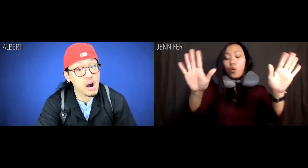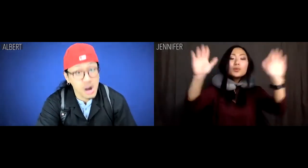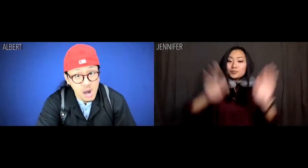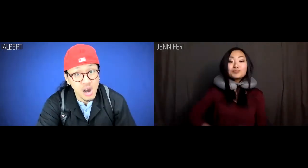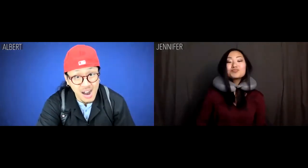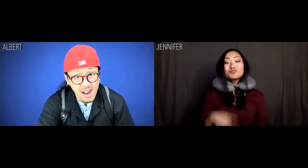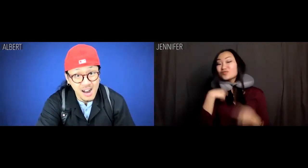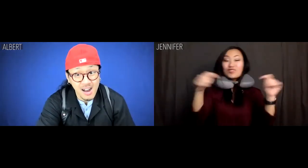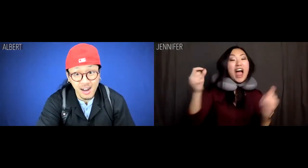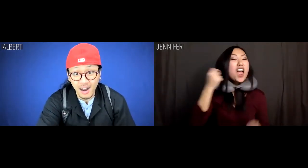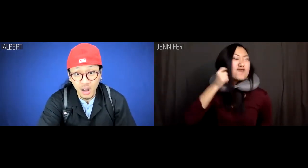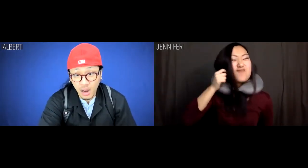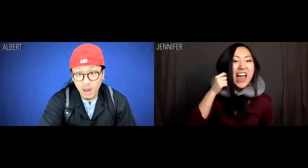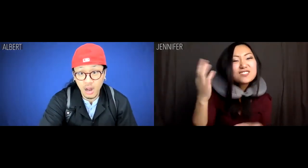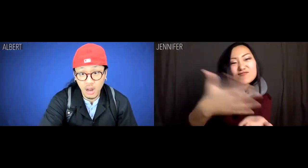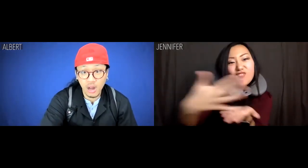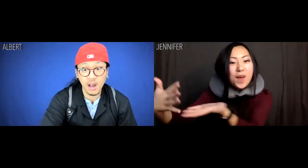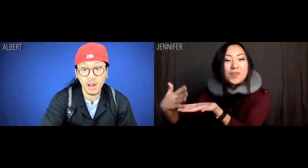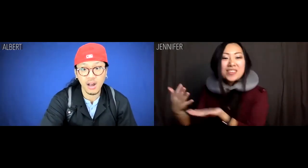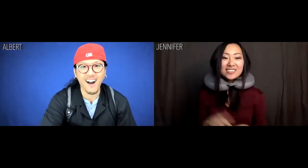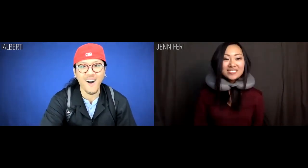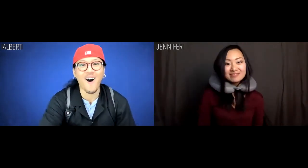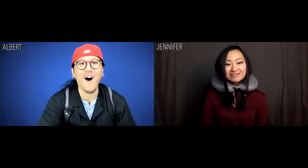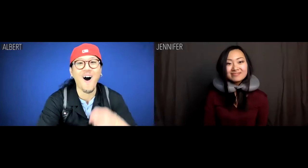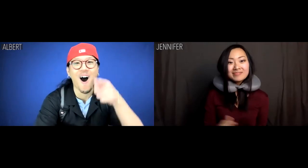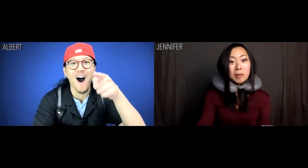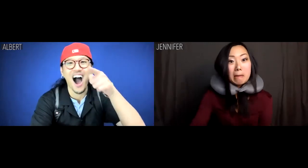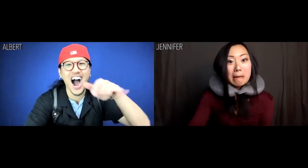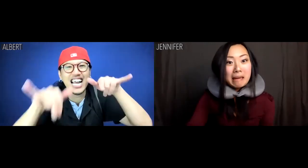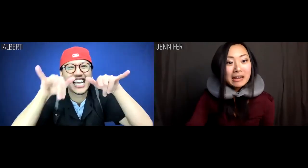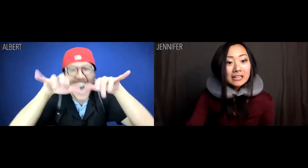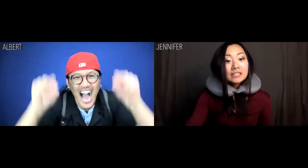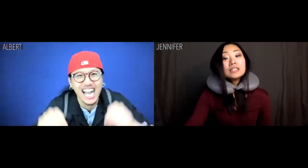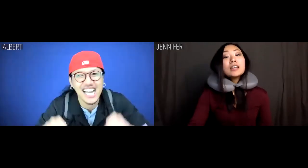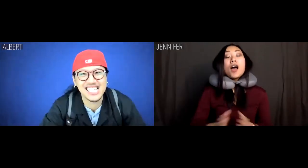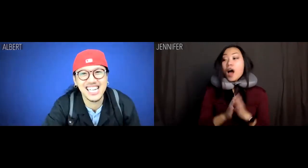Jennifer: Yo, I'm going to try rice farming. Albert: YESSSSS.